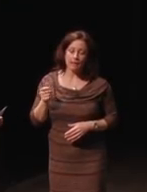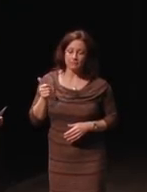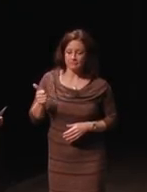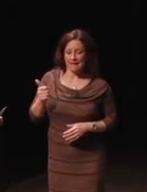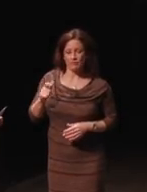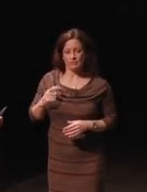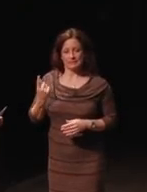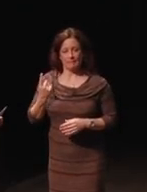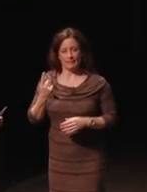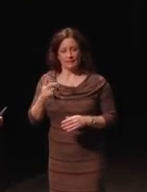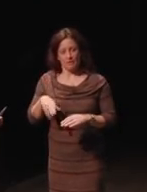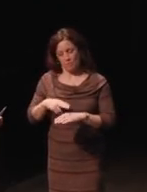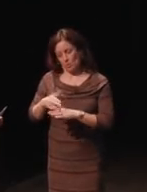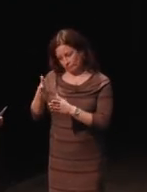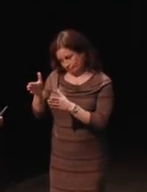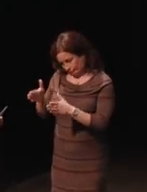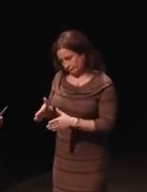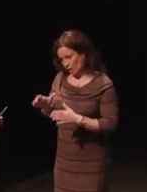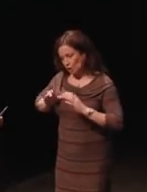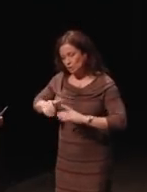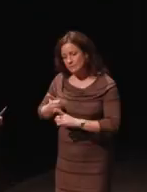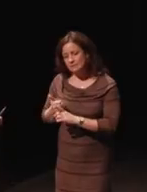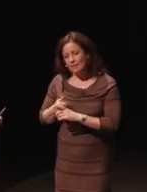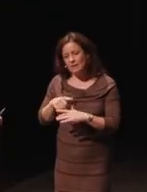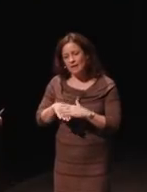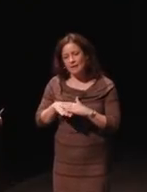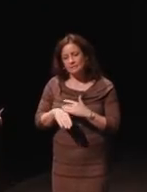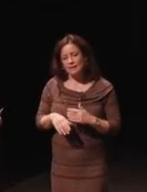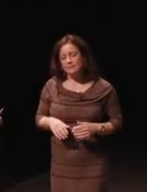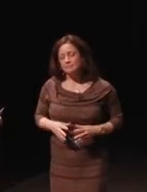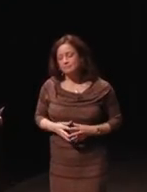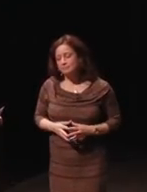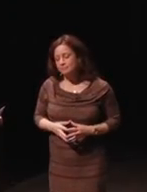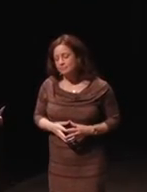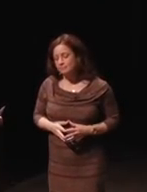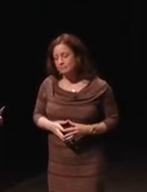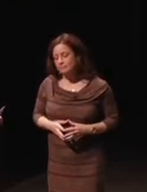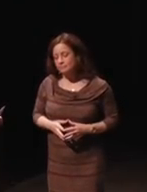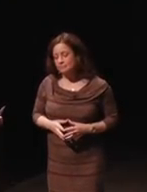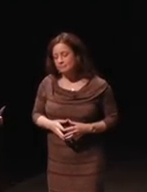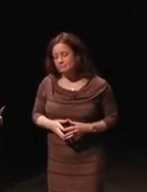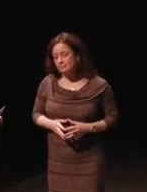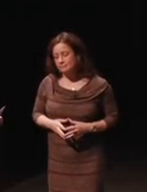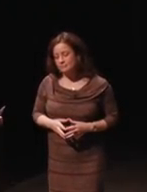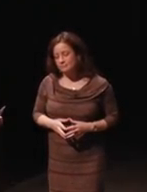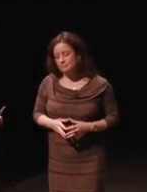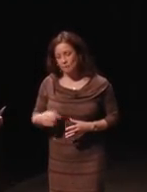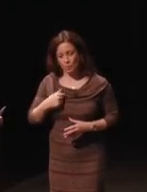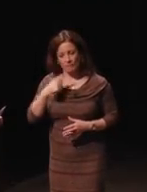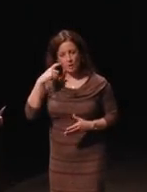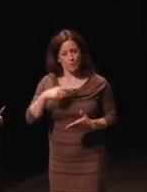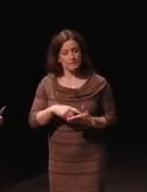something of course that the consumer can access. What we have found in the communications arena, in the area of cell phones,